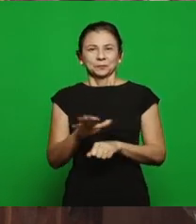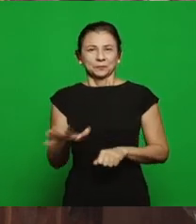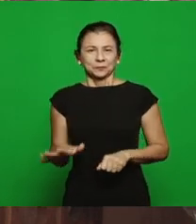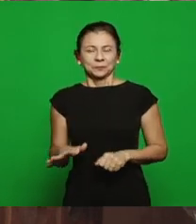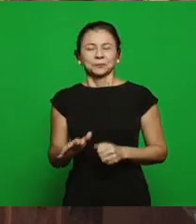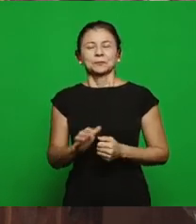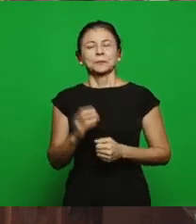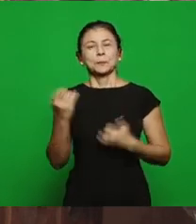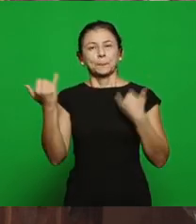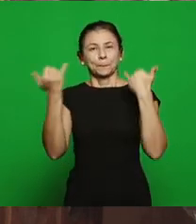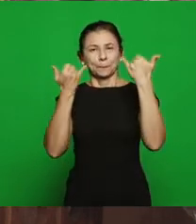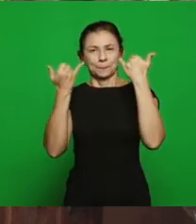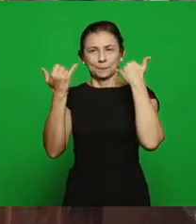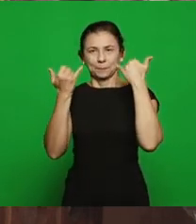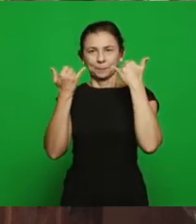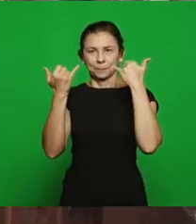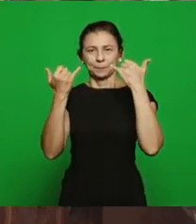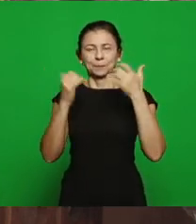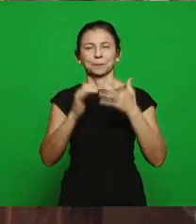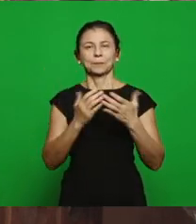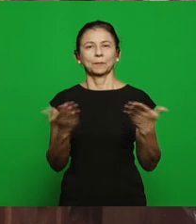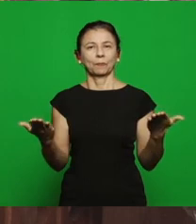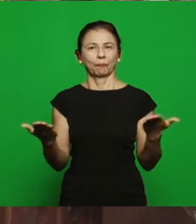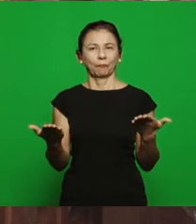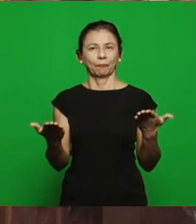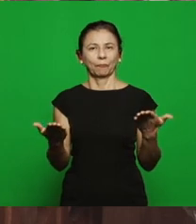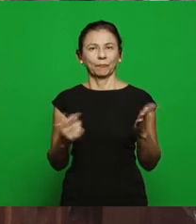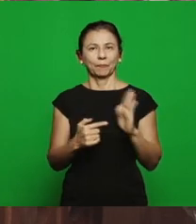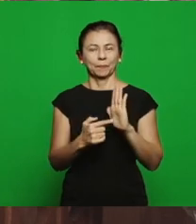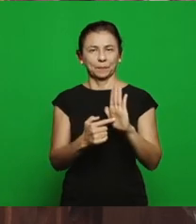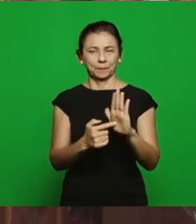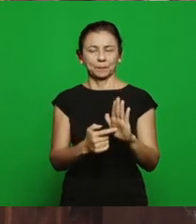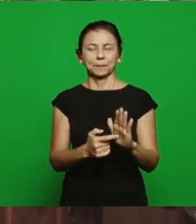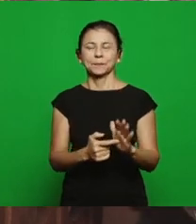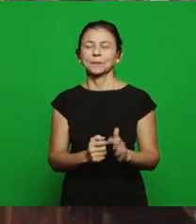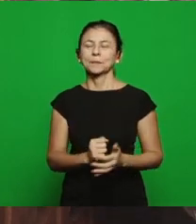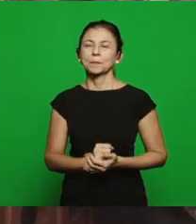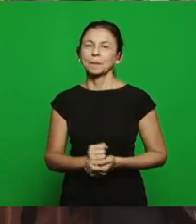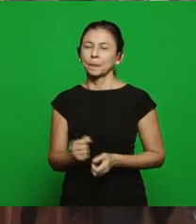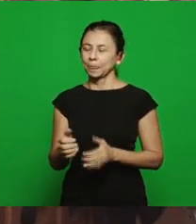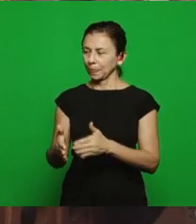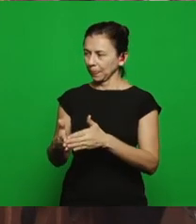information will be brought here to the brethren, the pastor can bring the information